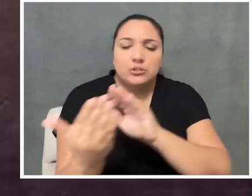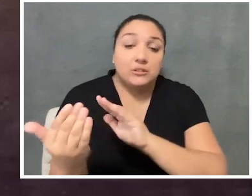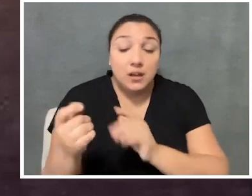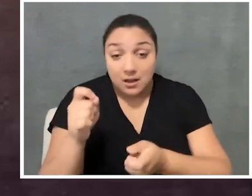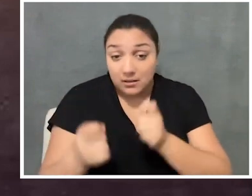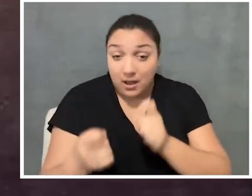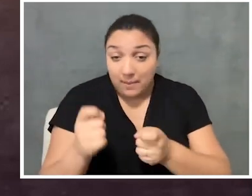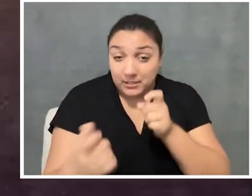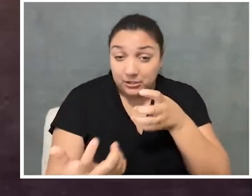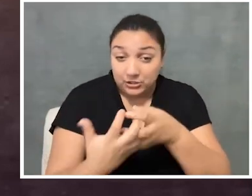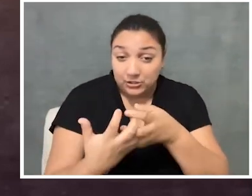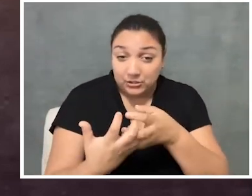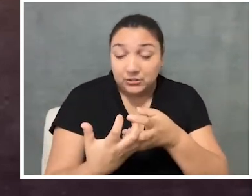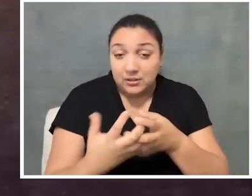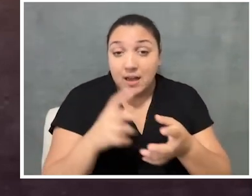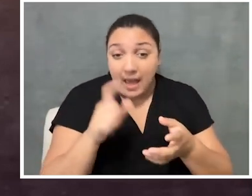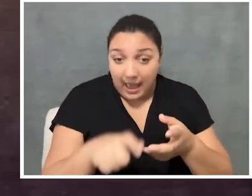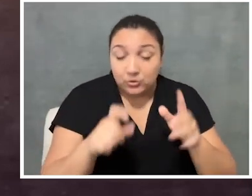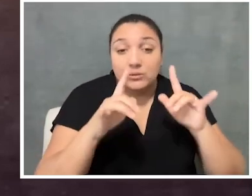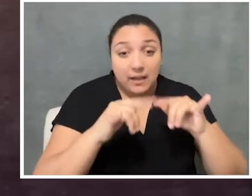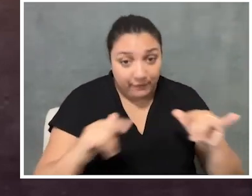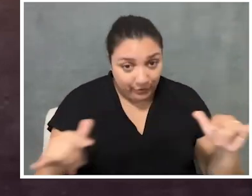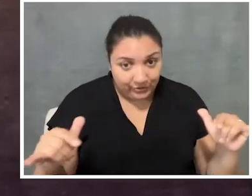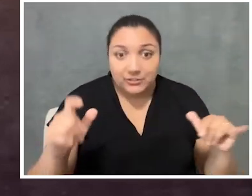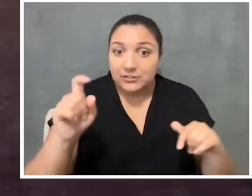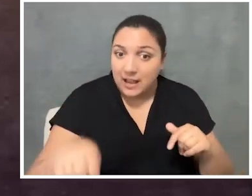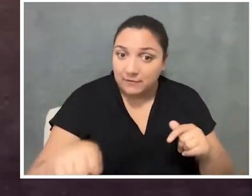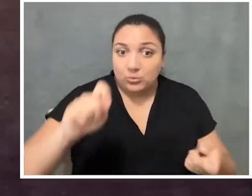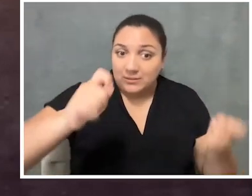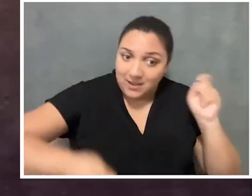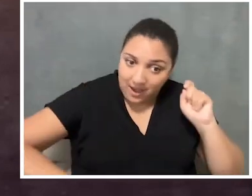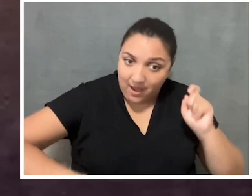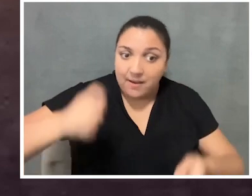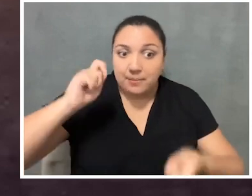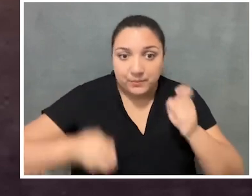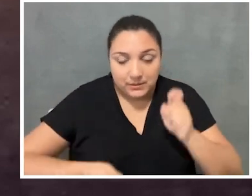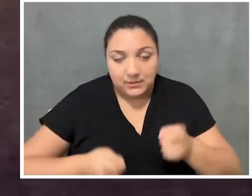And accommodations we were just talking about have to be diverse, and they have to adapt,